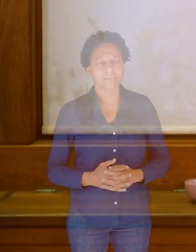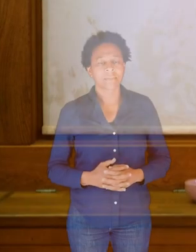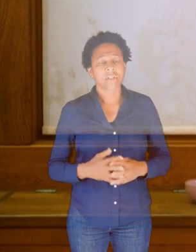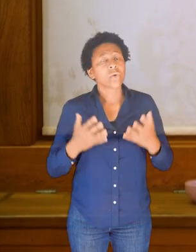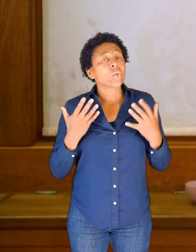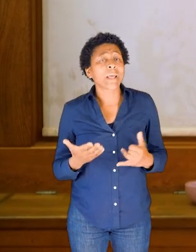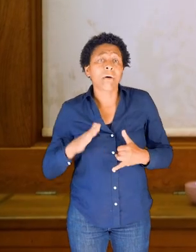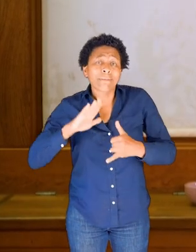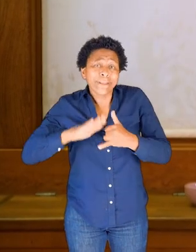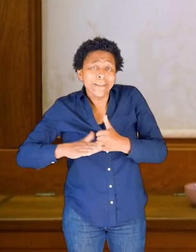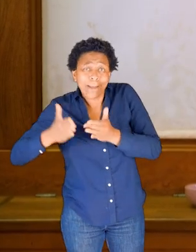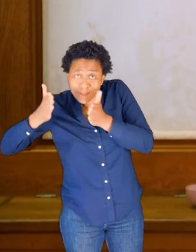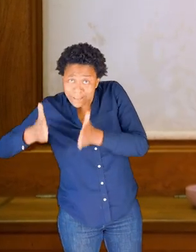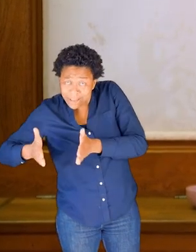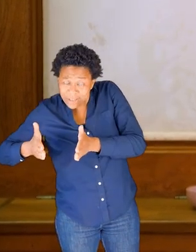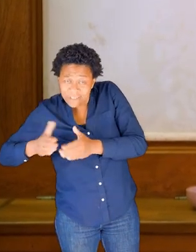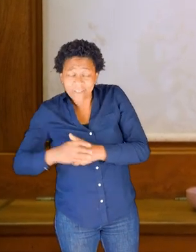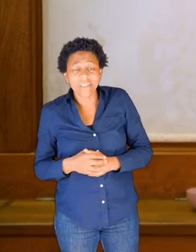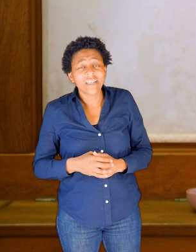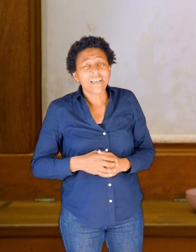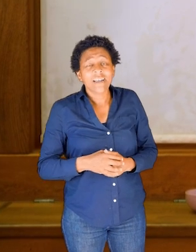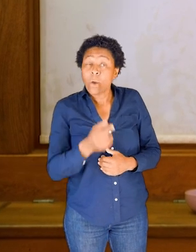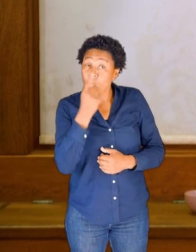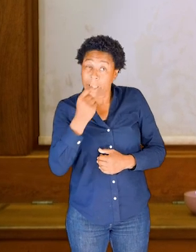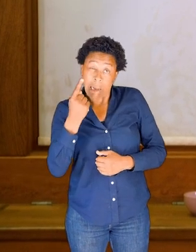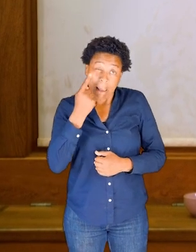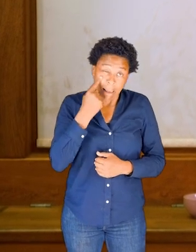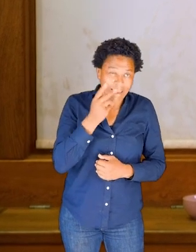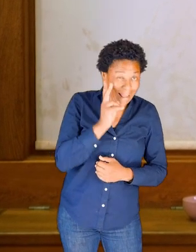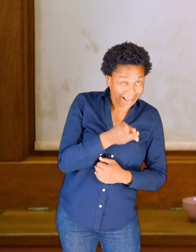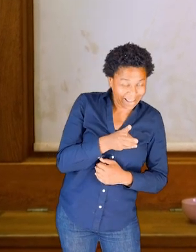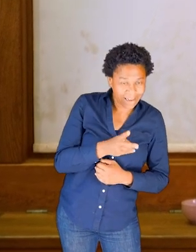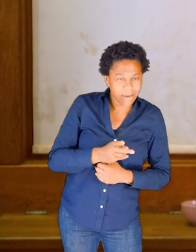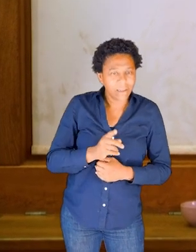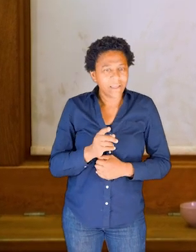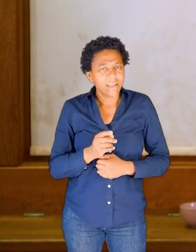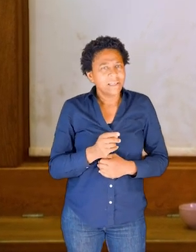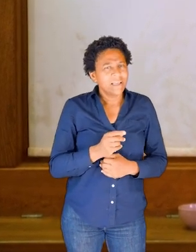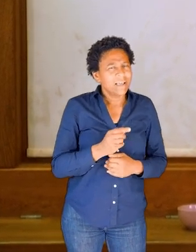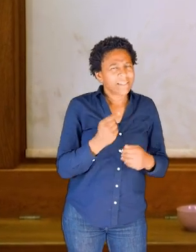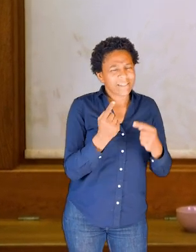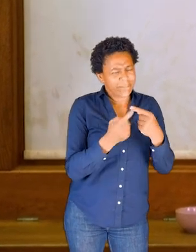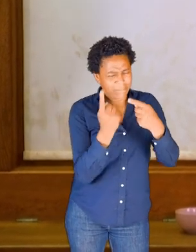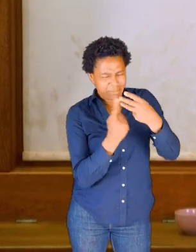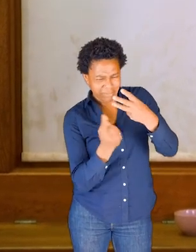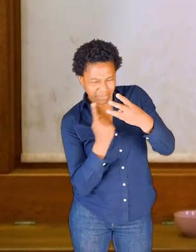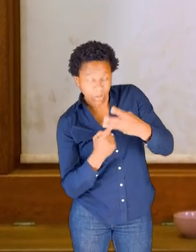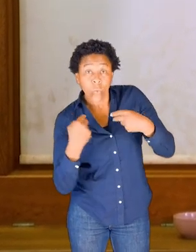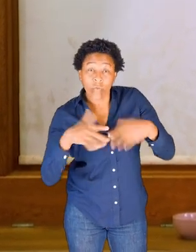So for this last exploration, we have a chance to revisit and combine some of the things that we've been exploring today.